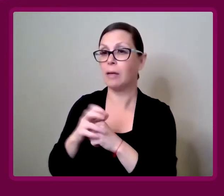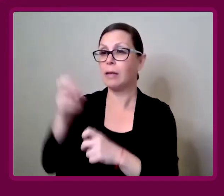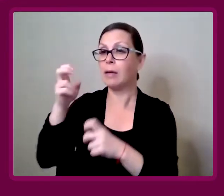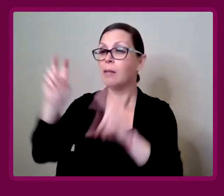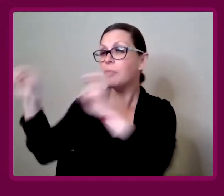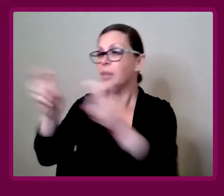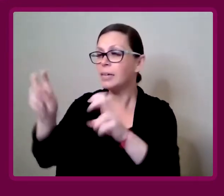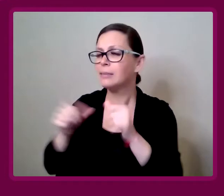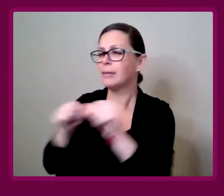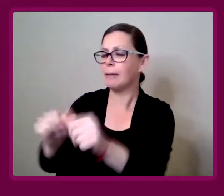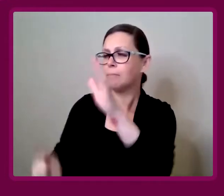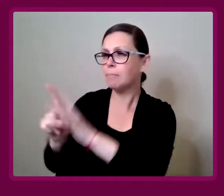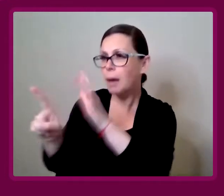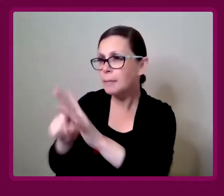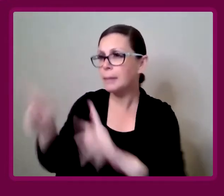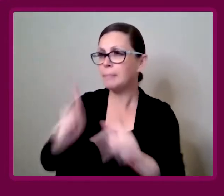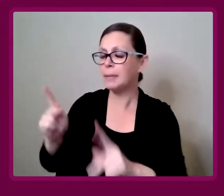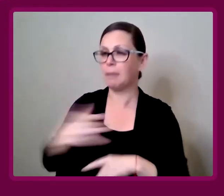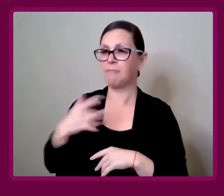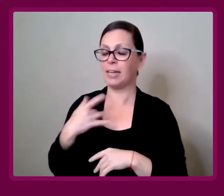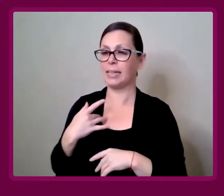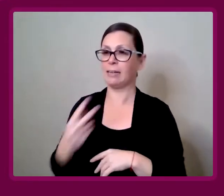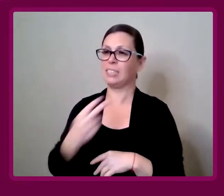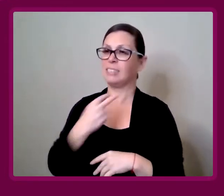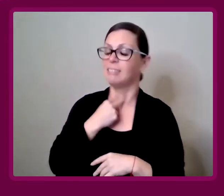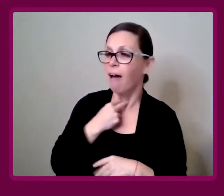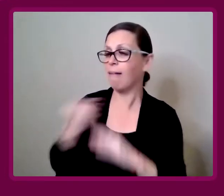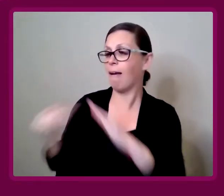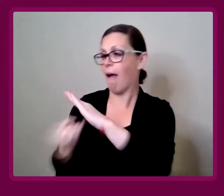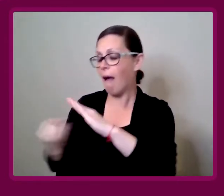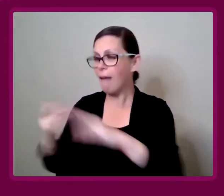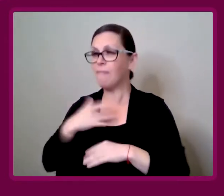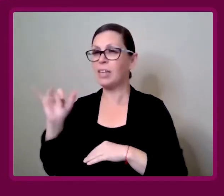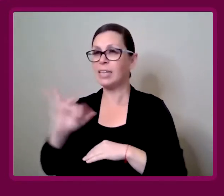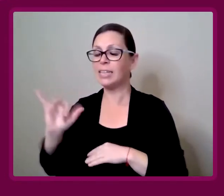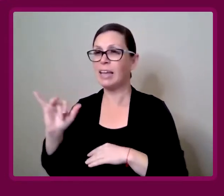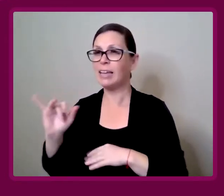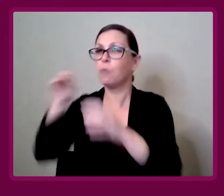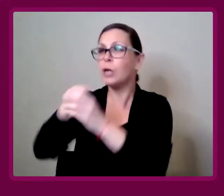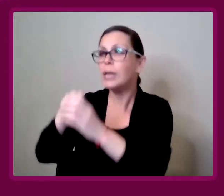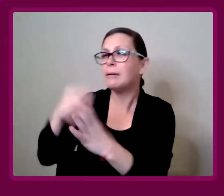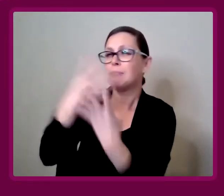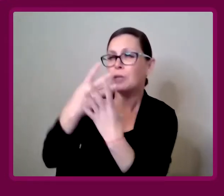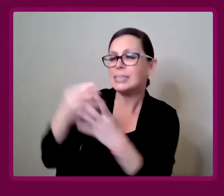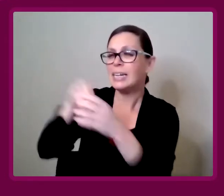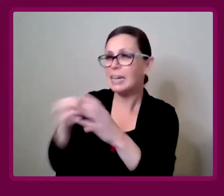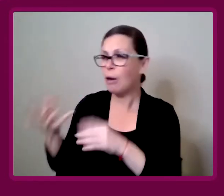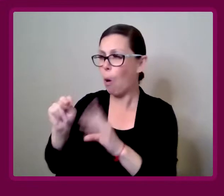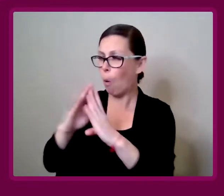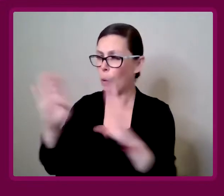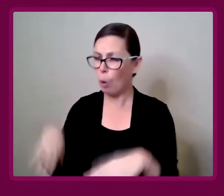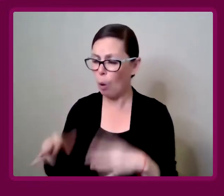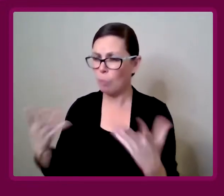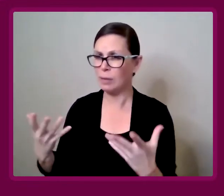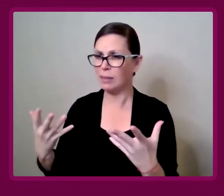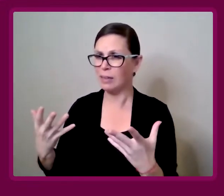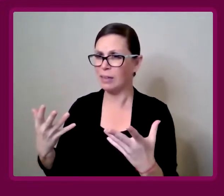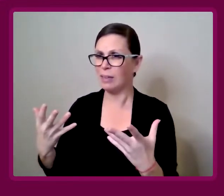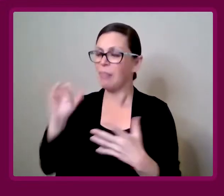like people feeling trapped, isolated, feeling a prisoner in their own home.